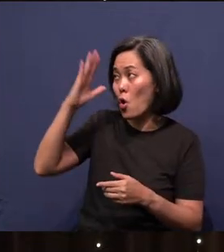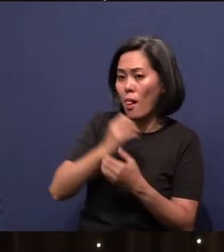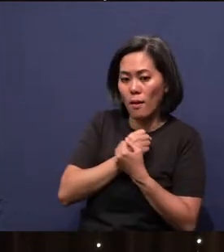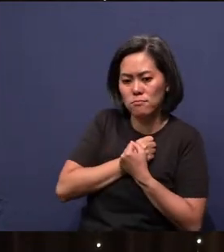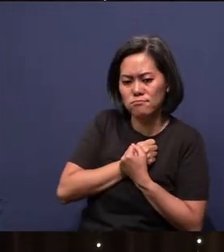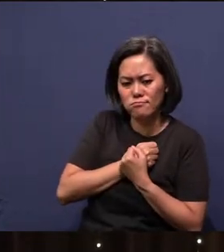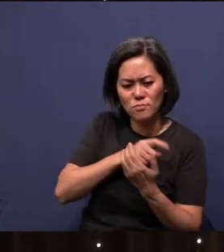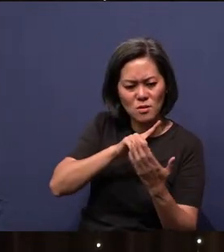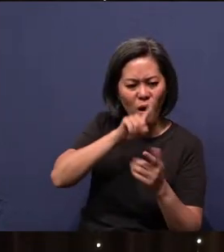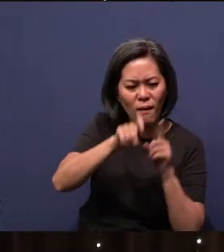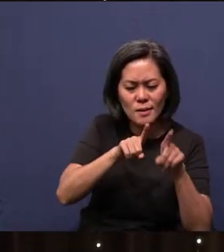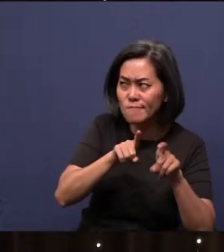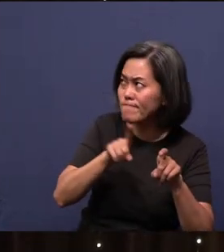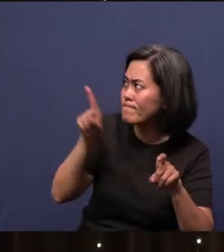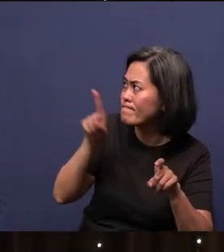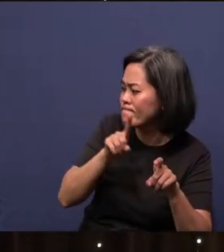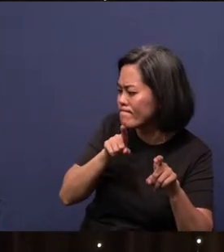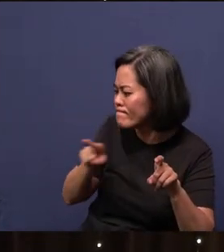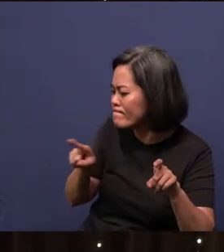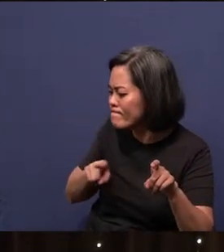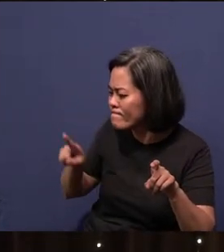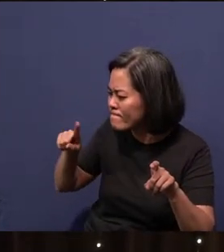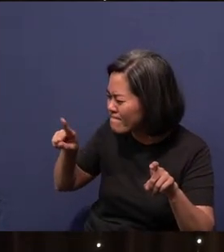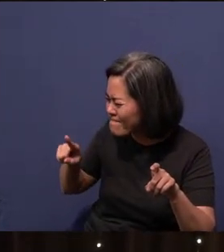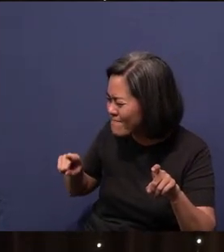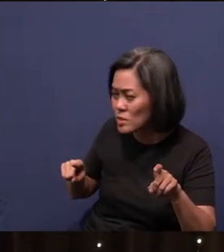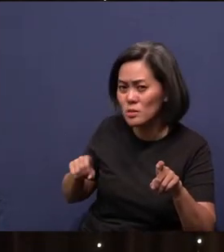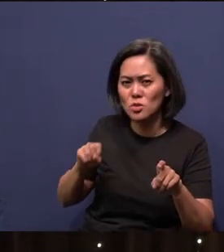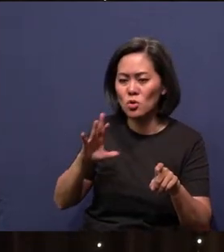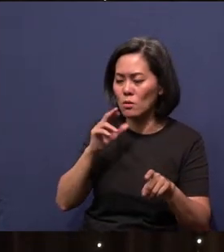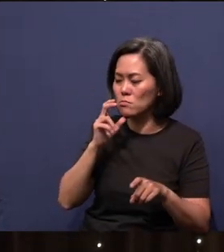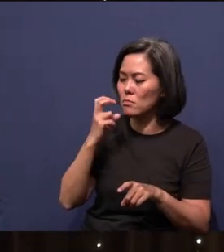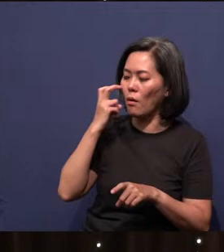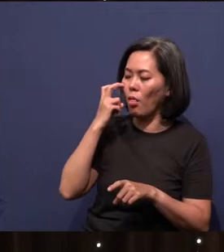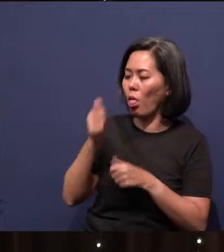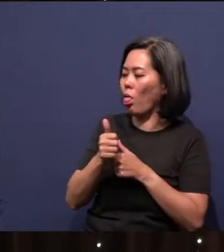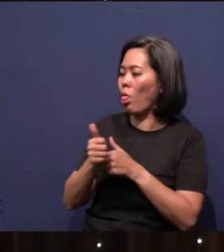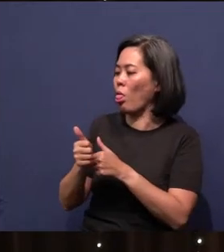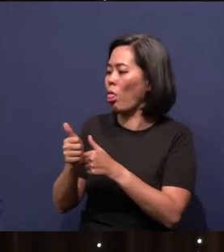not blindly follow online theologians and armchair pastors?